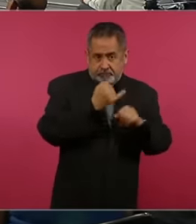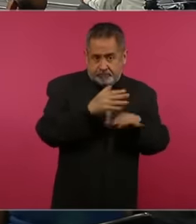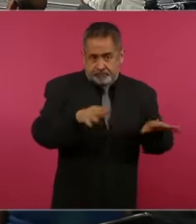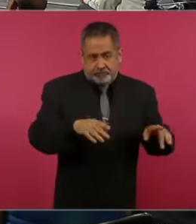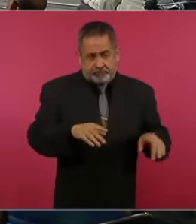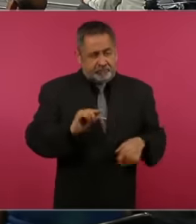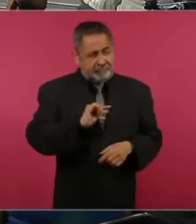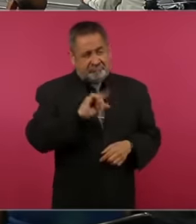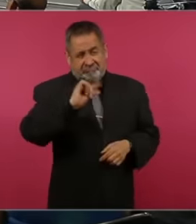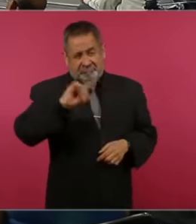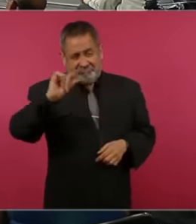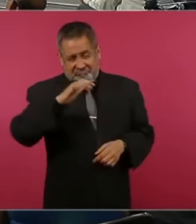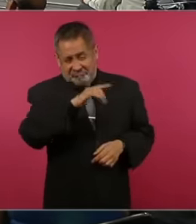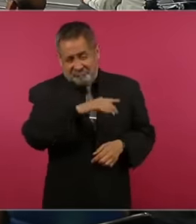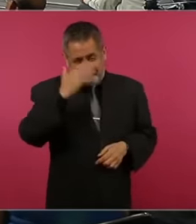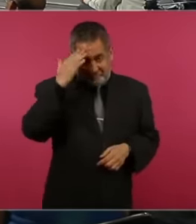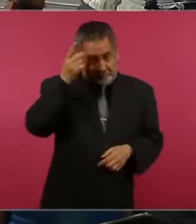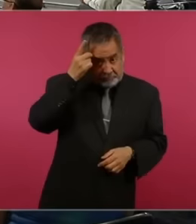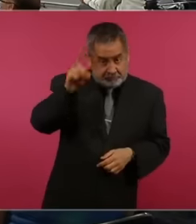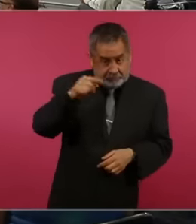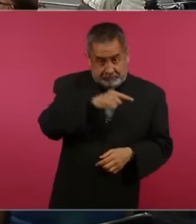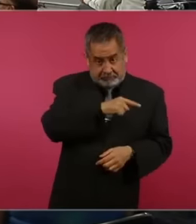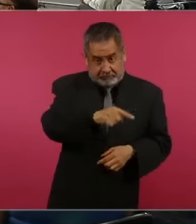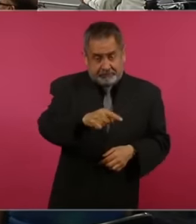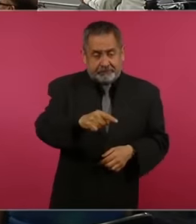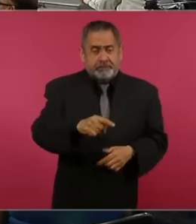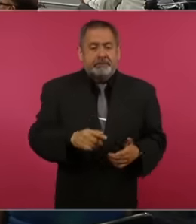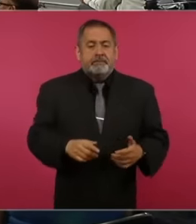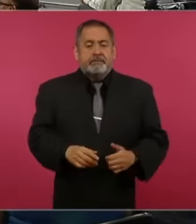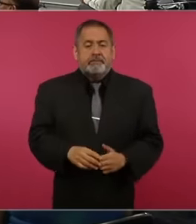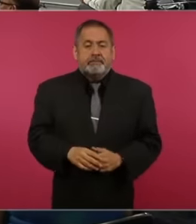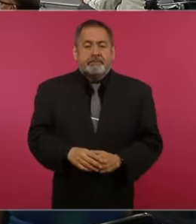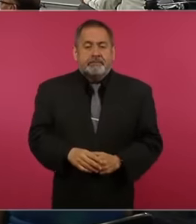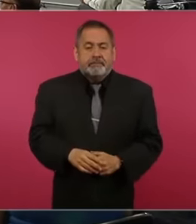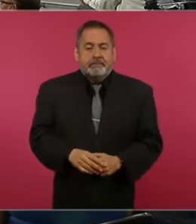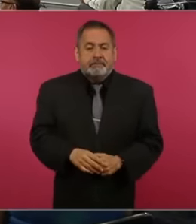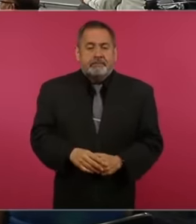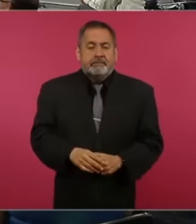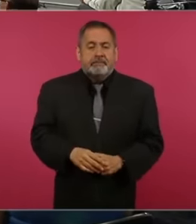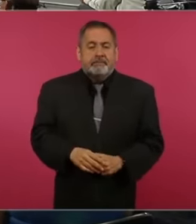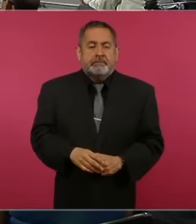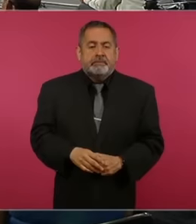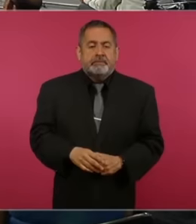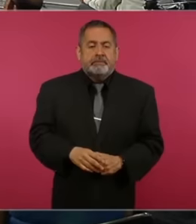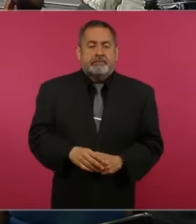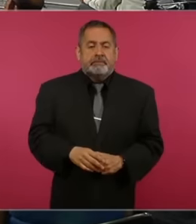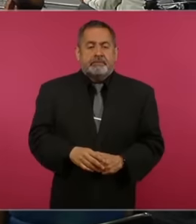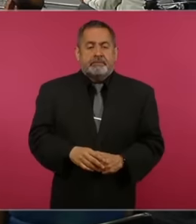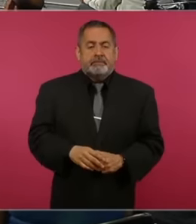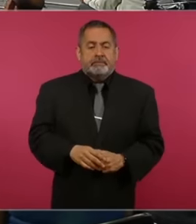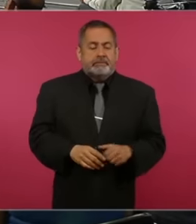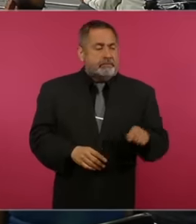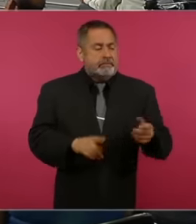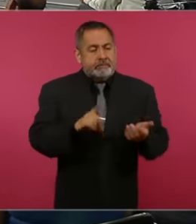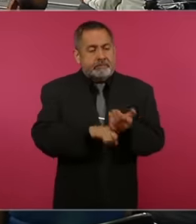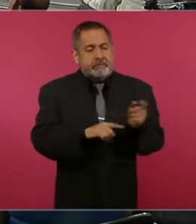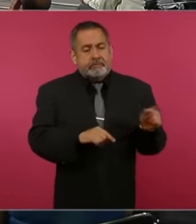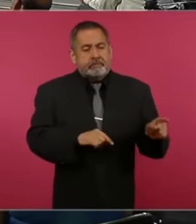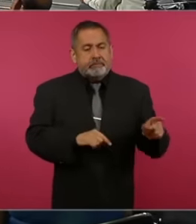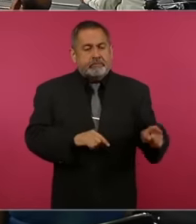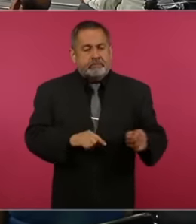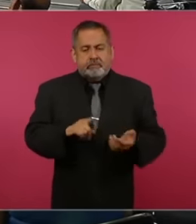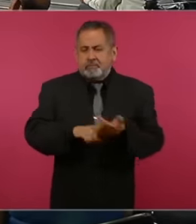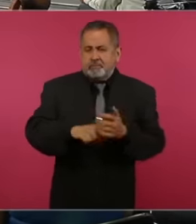famous people tend to be some of the richest men in Mexico